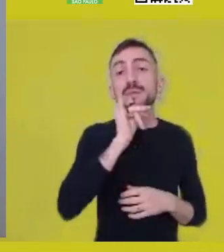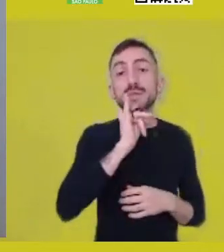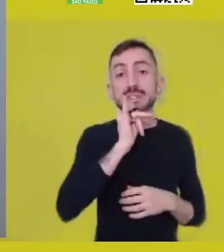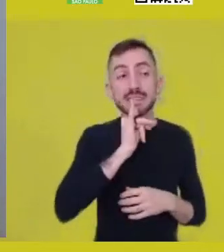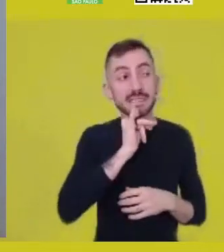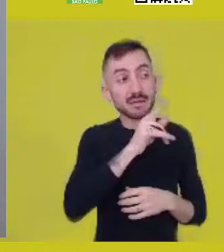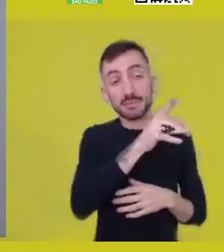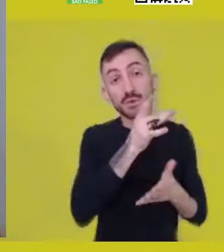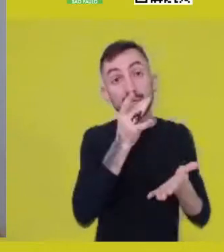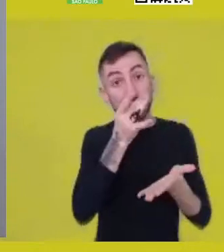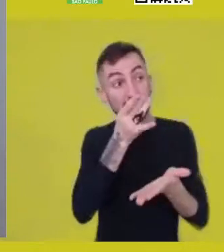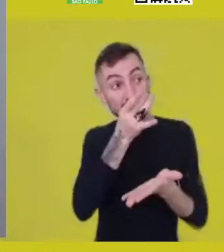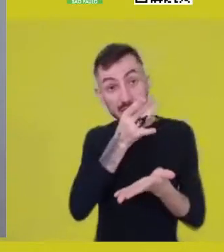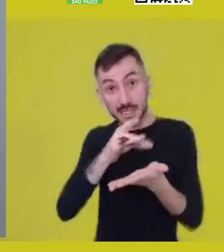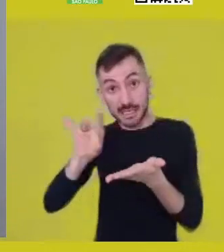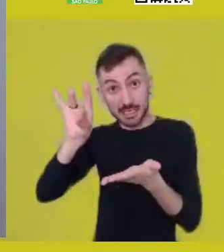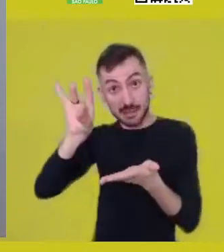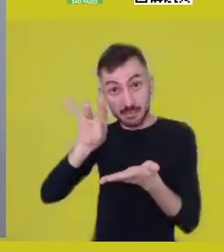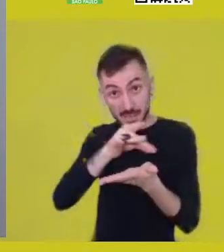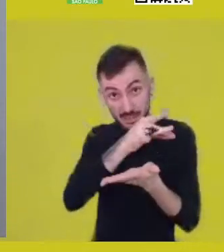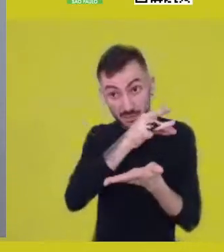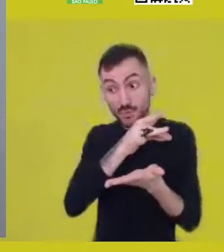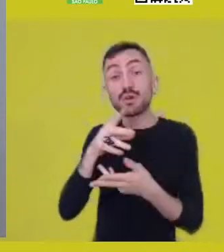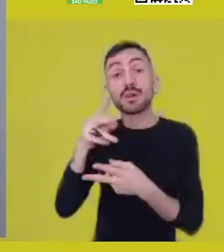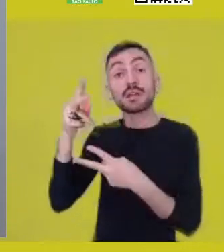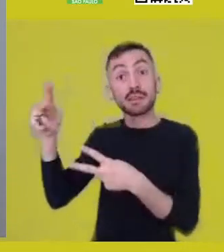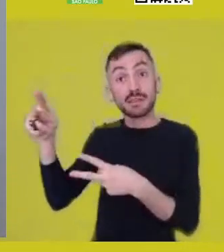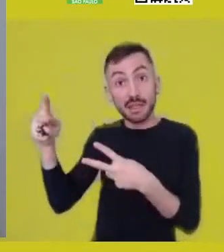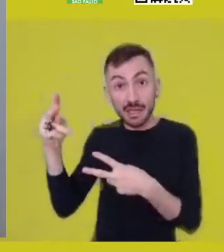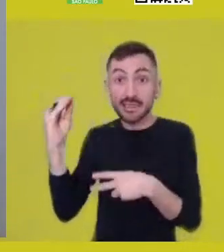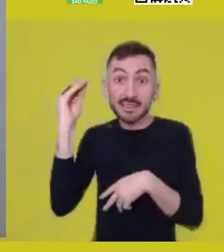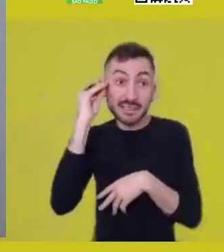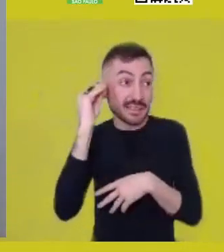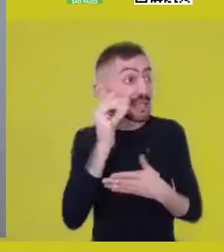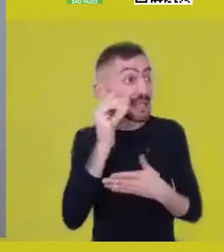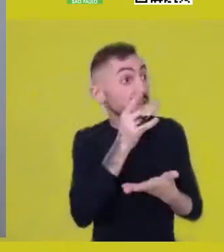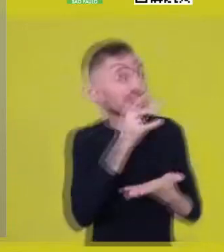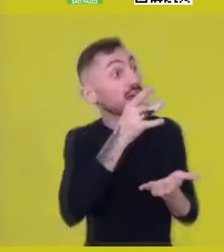this includes reducing their life force.